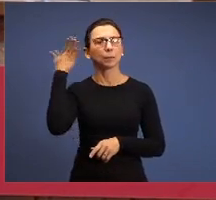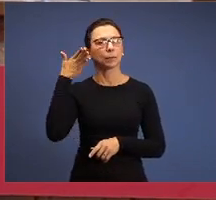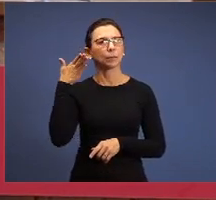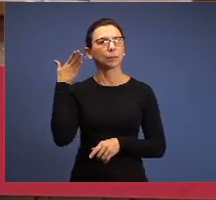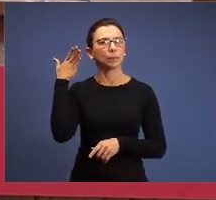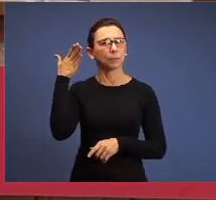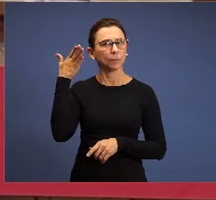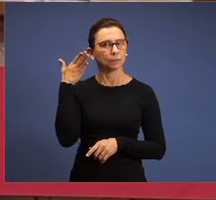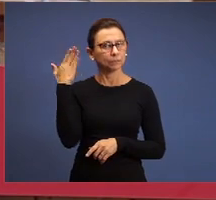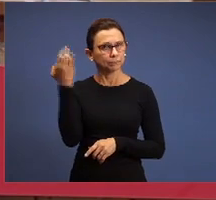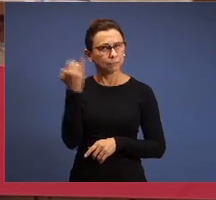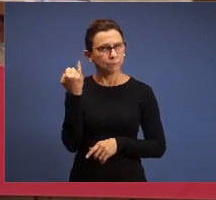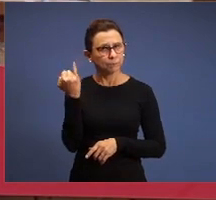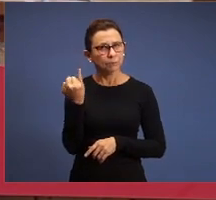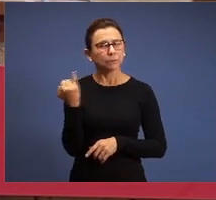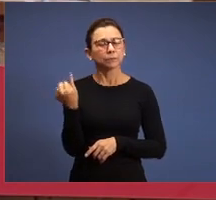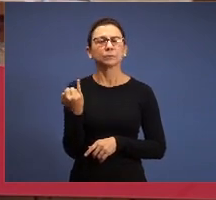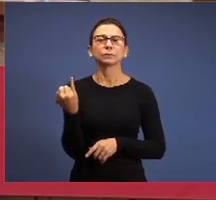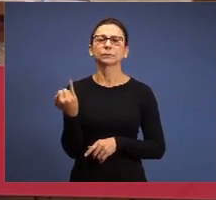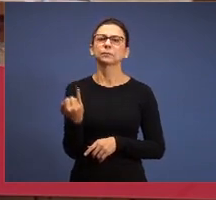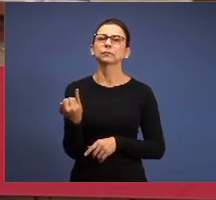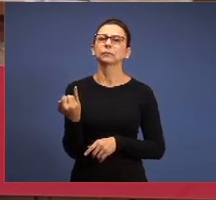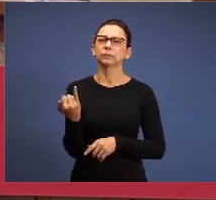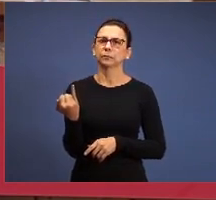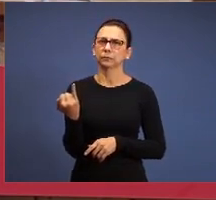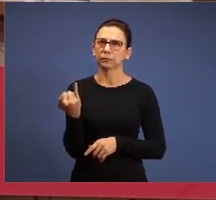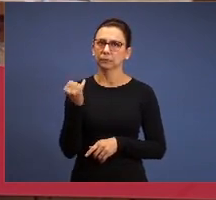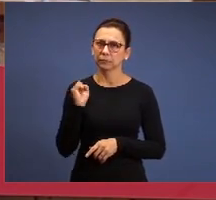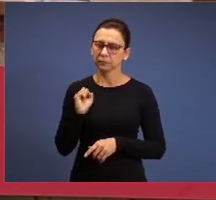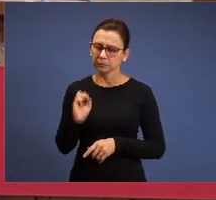as important, that is continuation of this